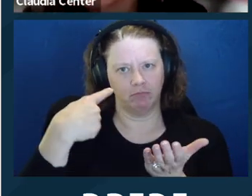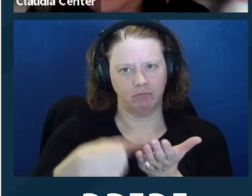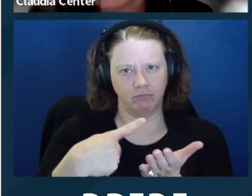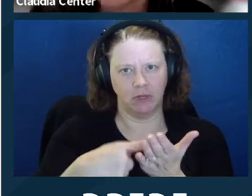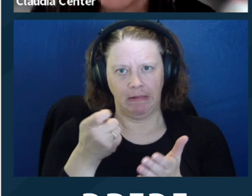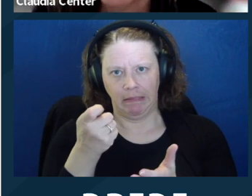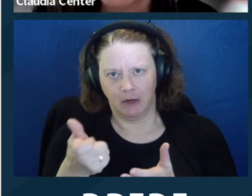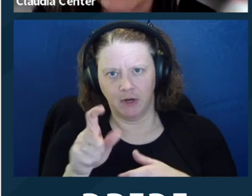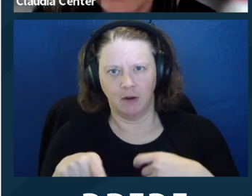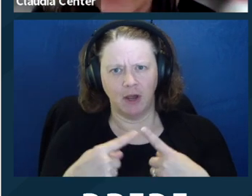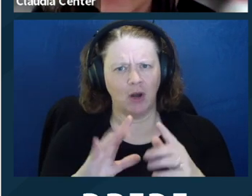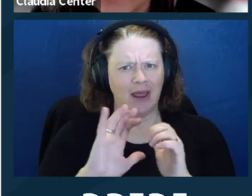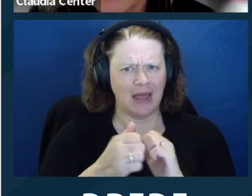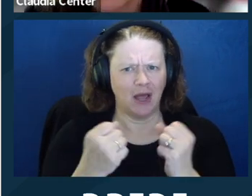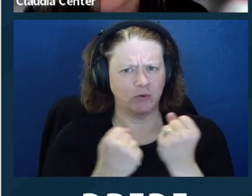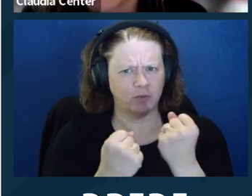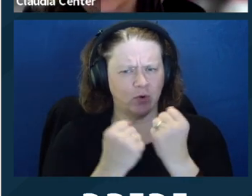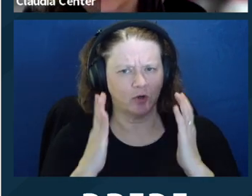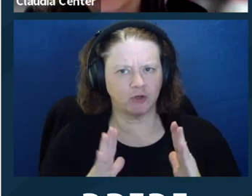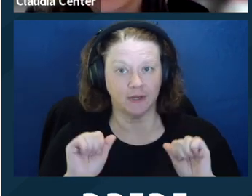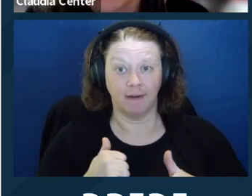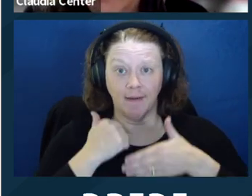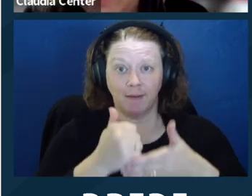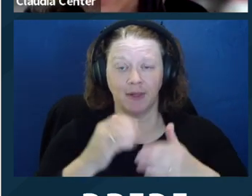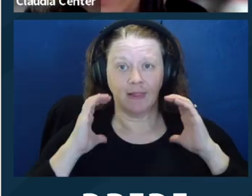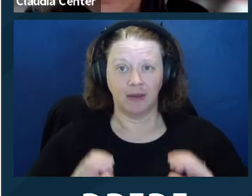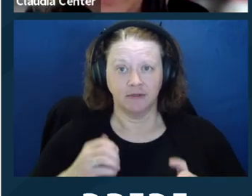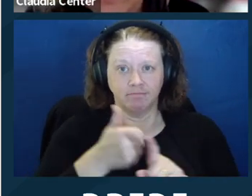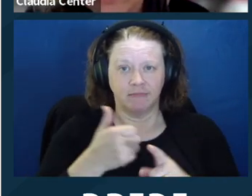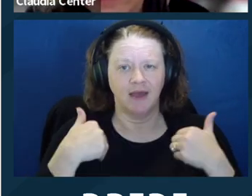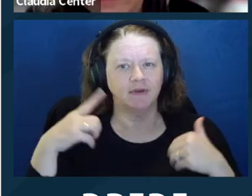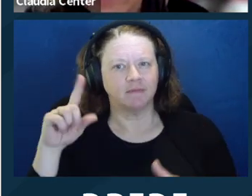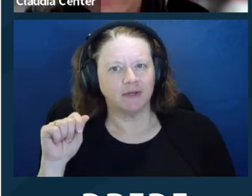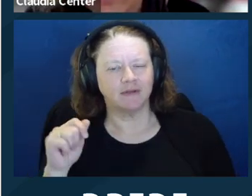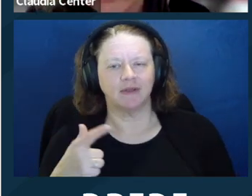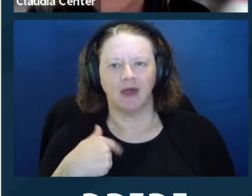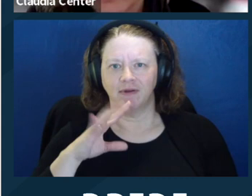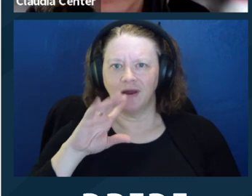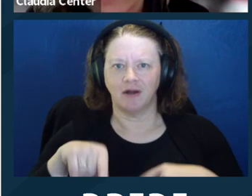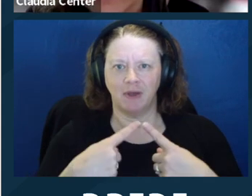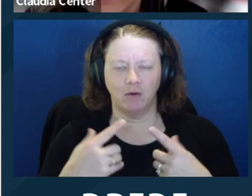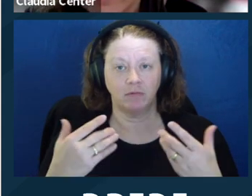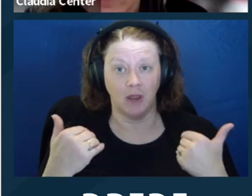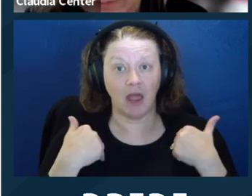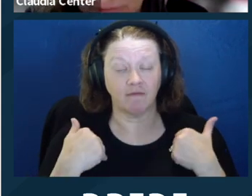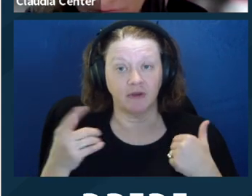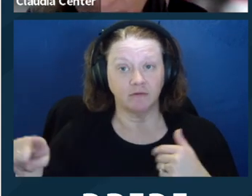talked about having them in meetings to help the client understand or communicate information,